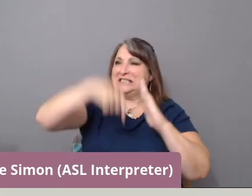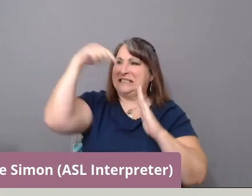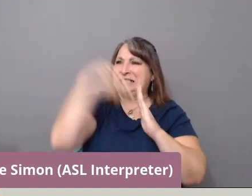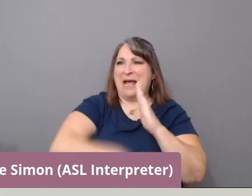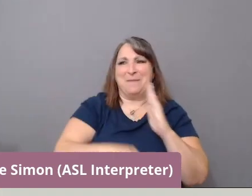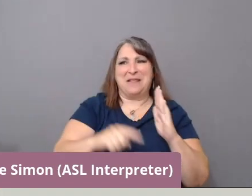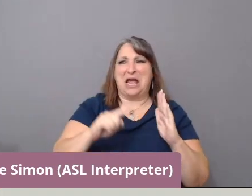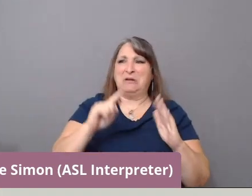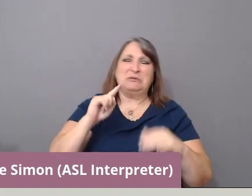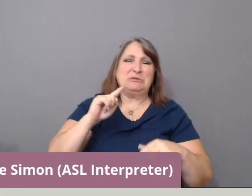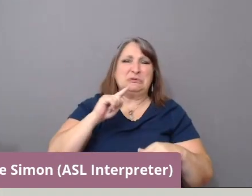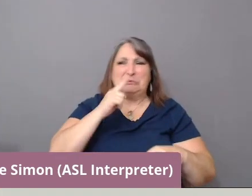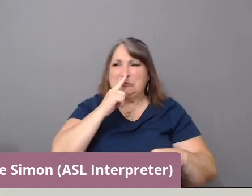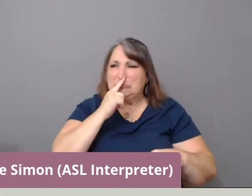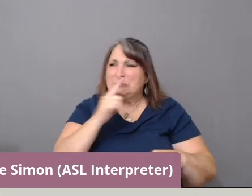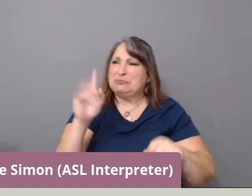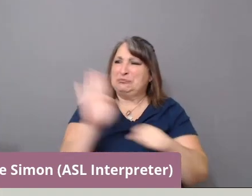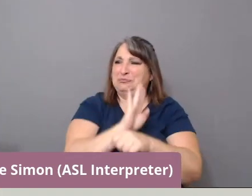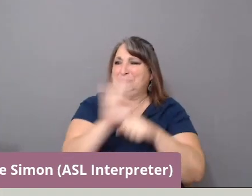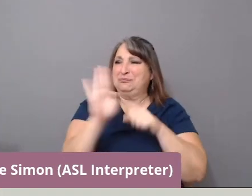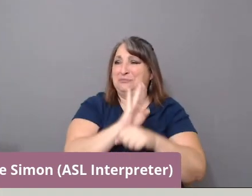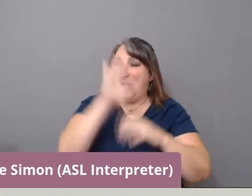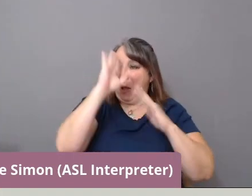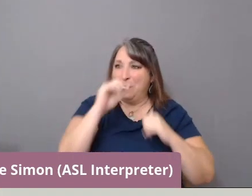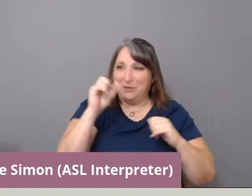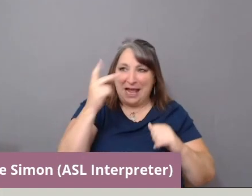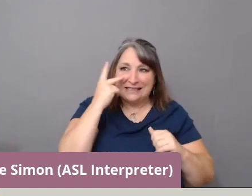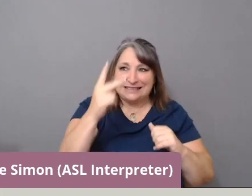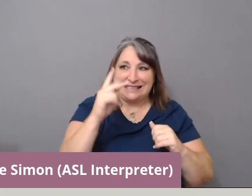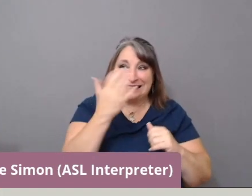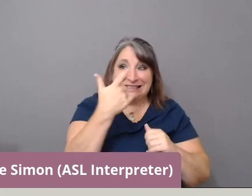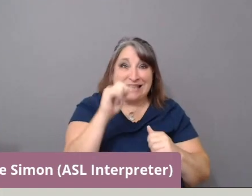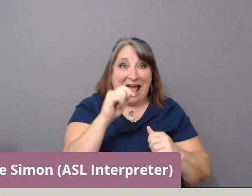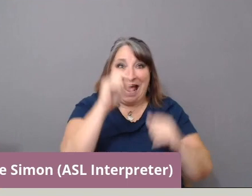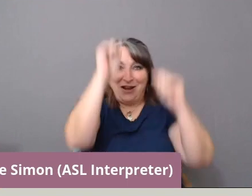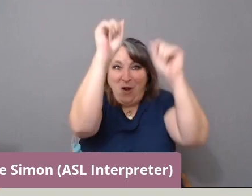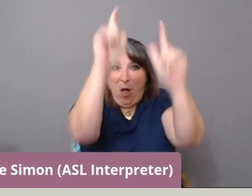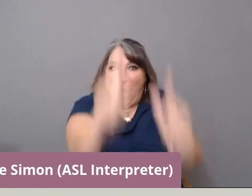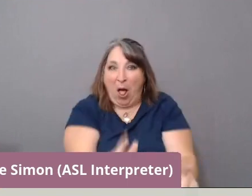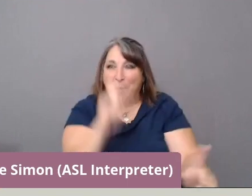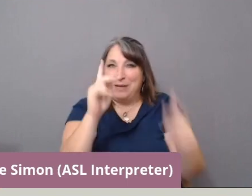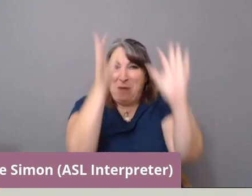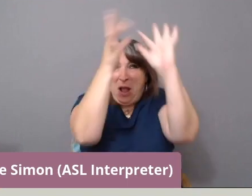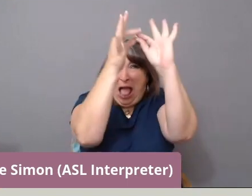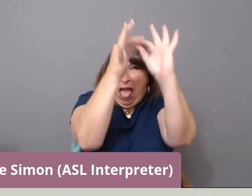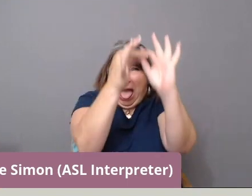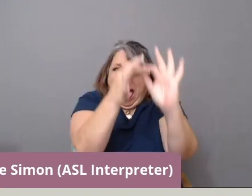I really, really hope that you can see the chat and see all the conversation that you've sparked.